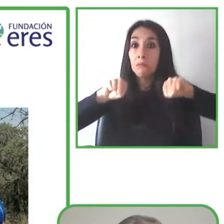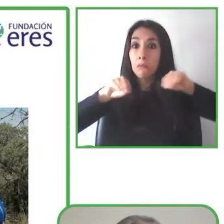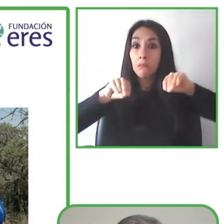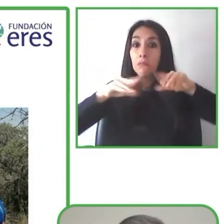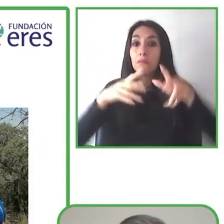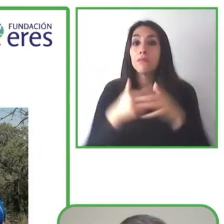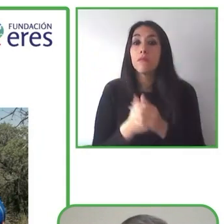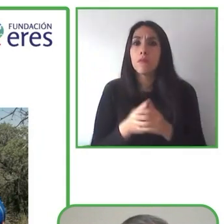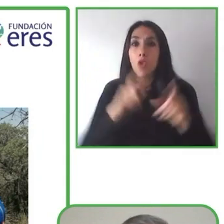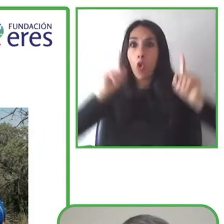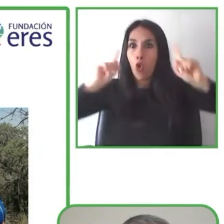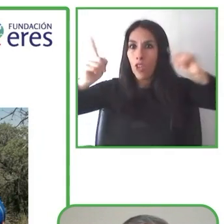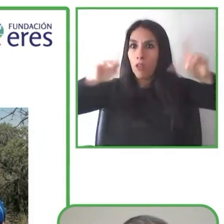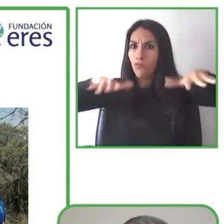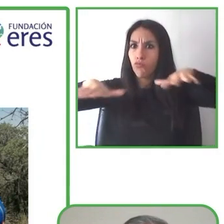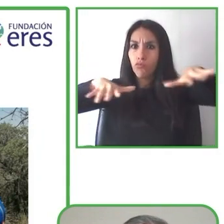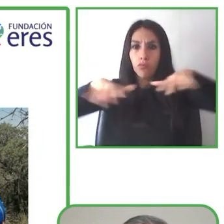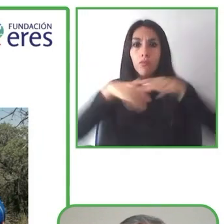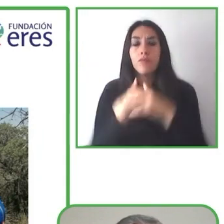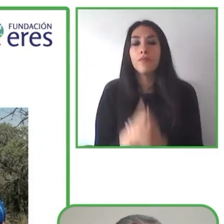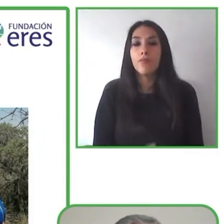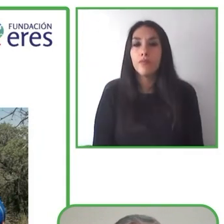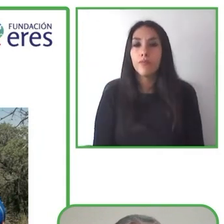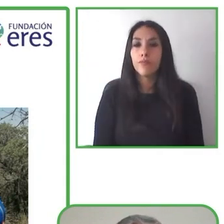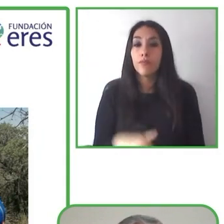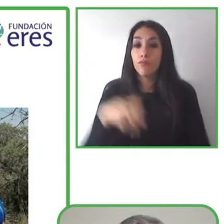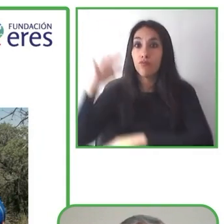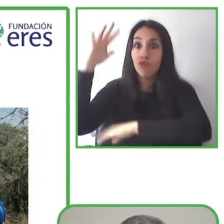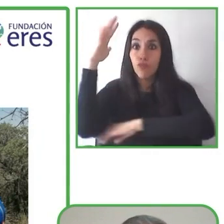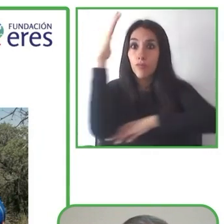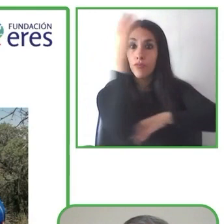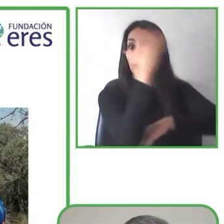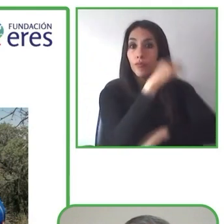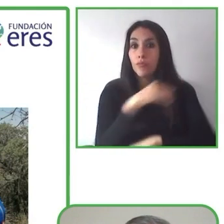as well as park rangers, volunteers and young people with disabilities.